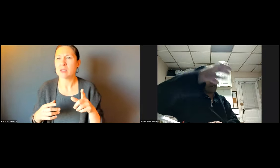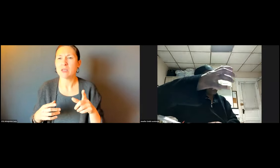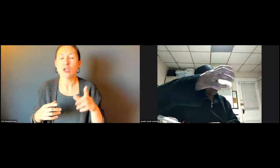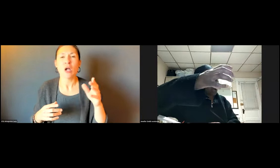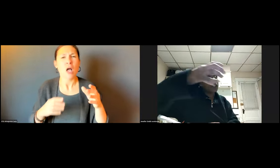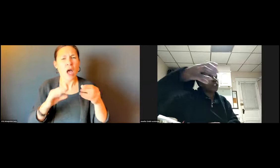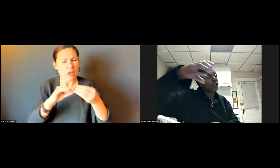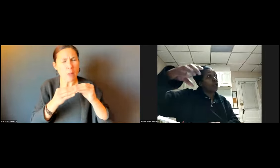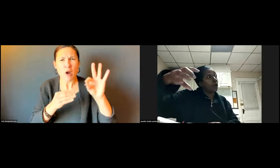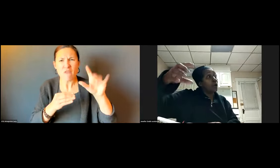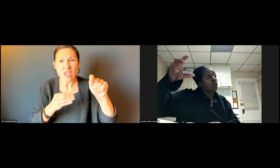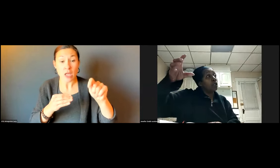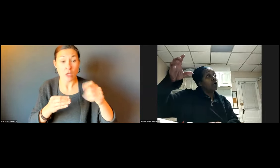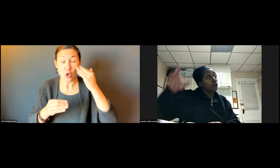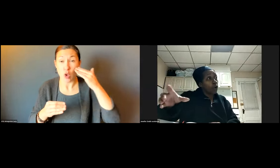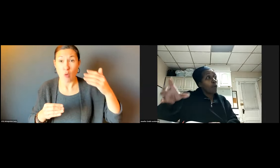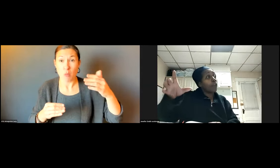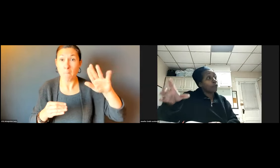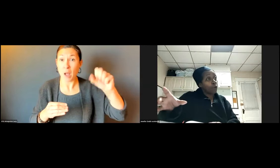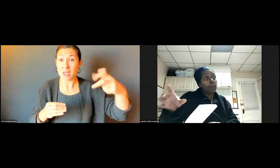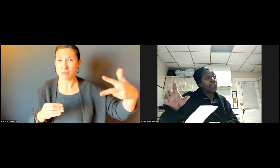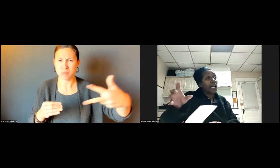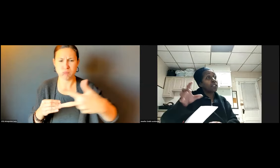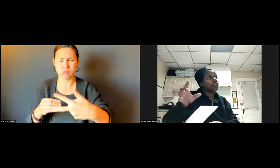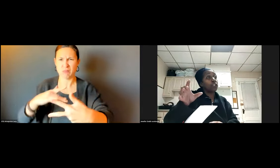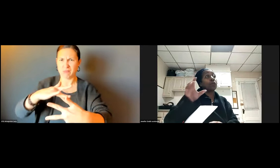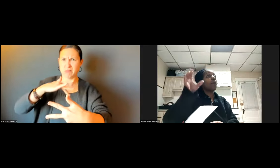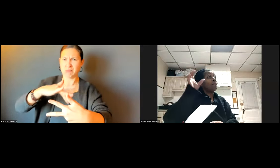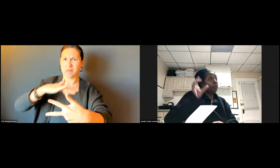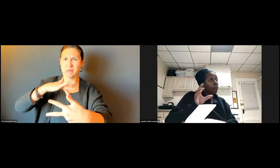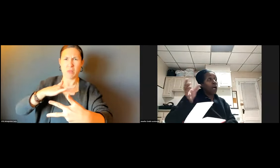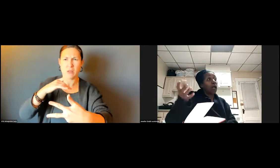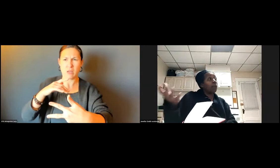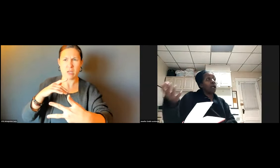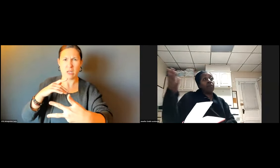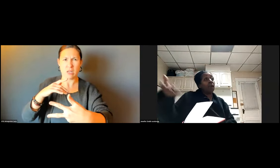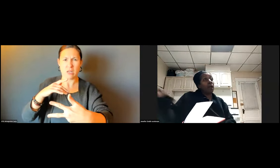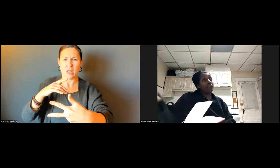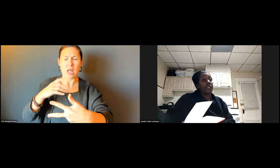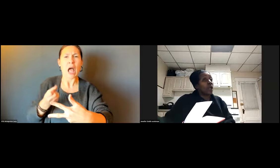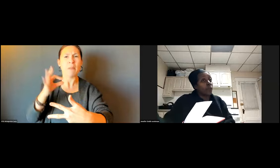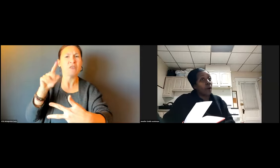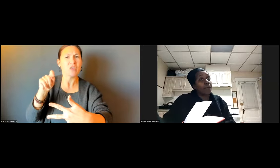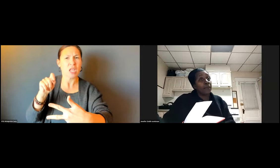LAURA, I HAVE A QUESTION. HOW MANY FEET IS CONSIDERED